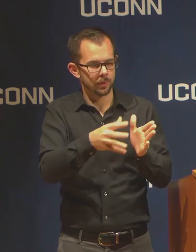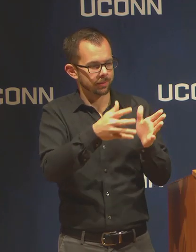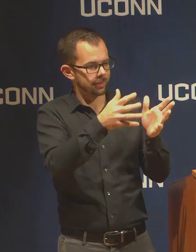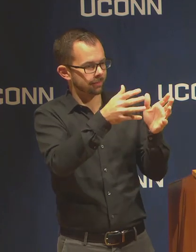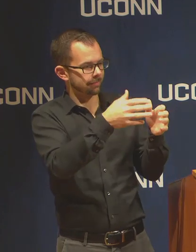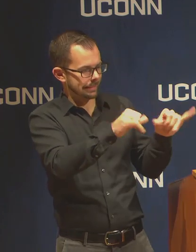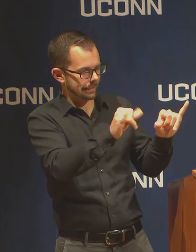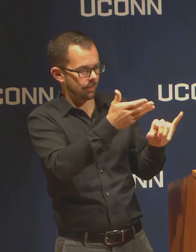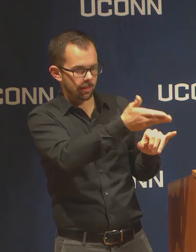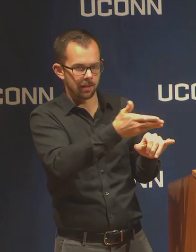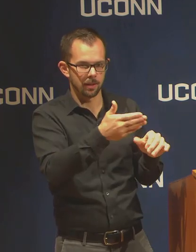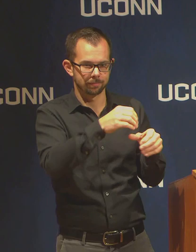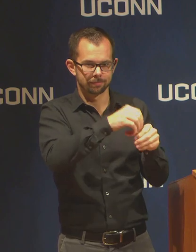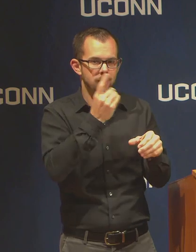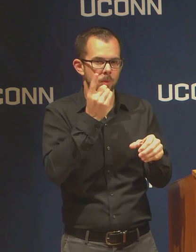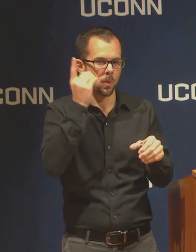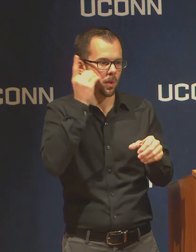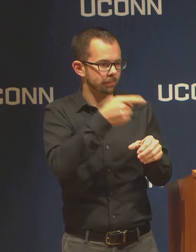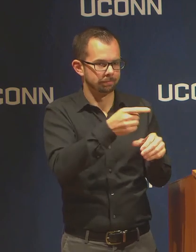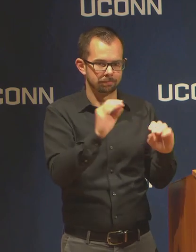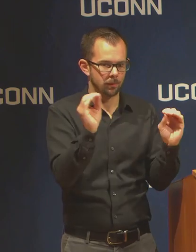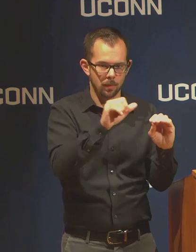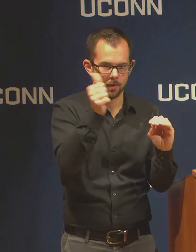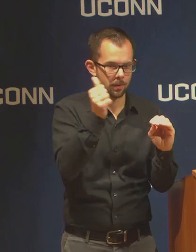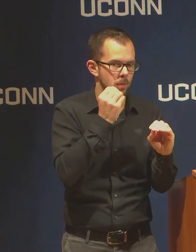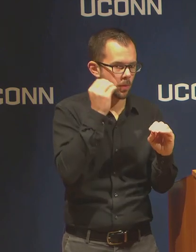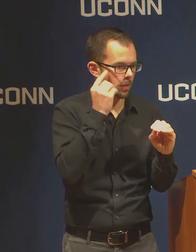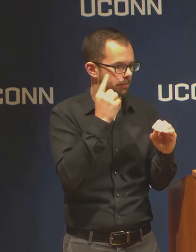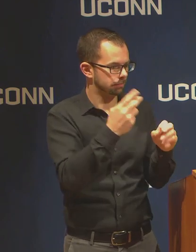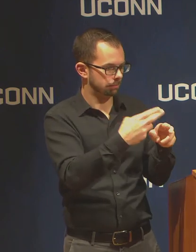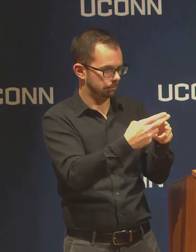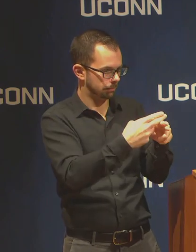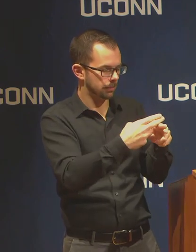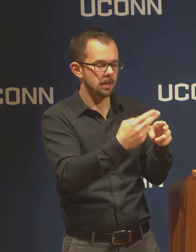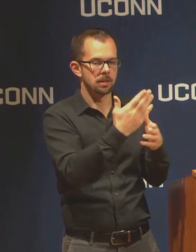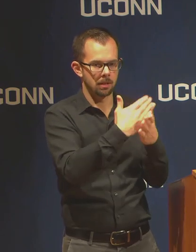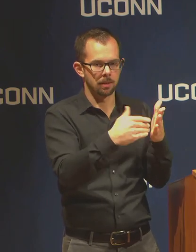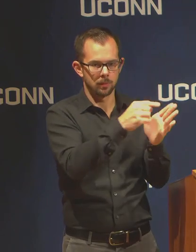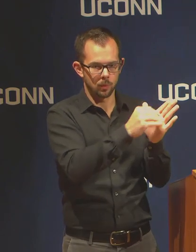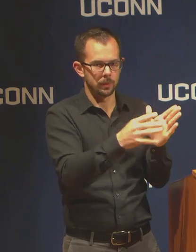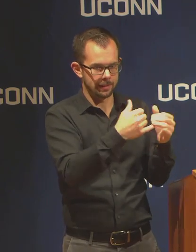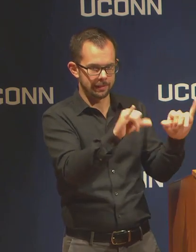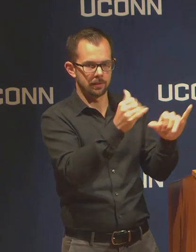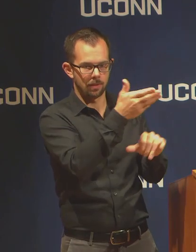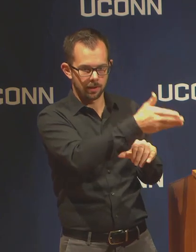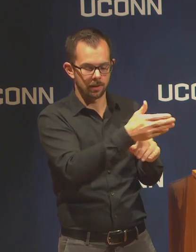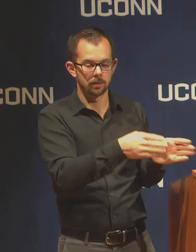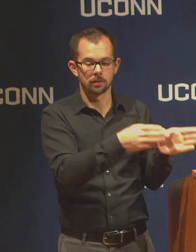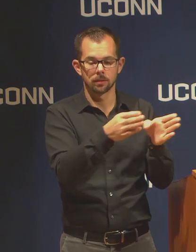Those students are still there. The regionals are in